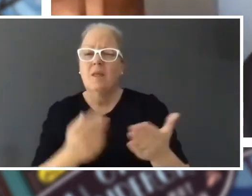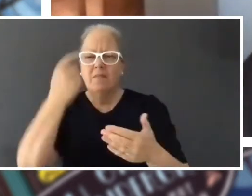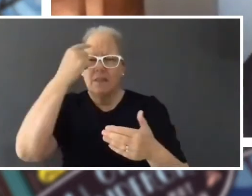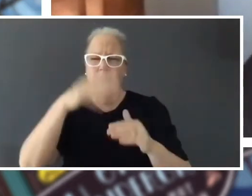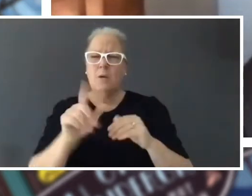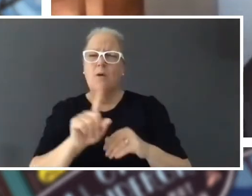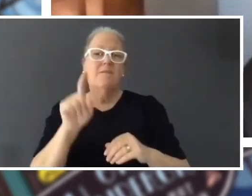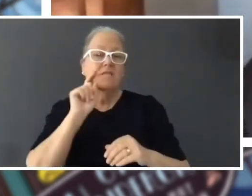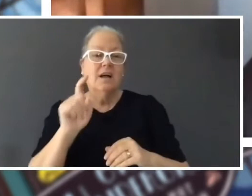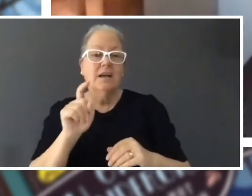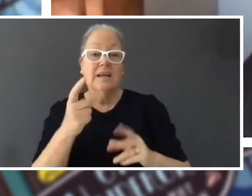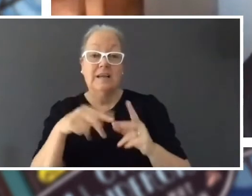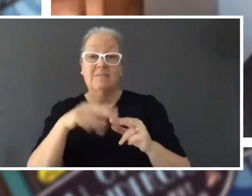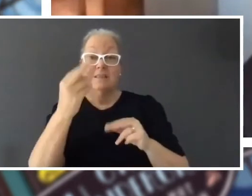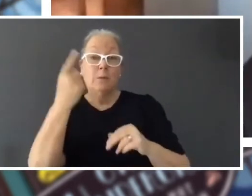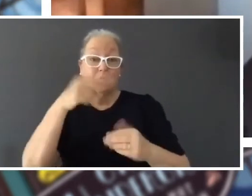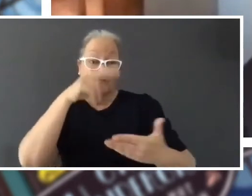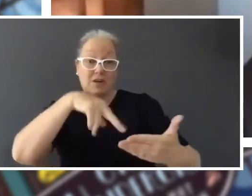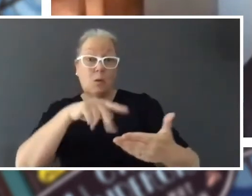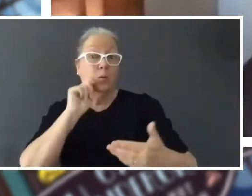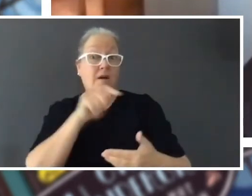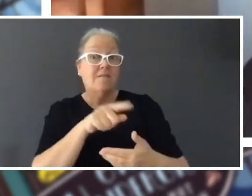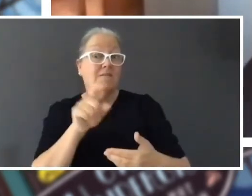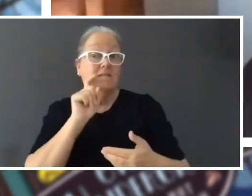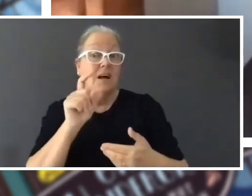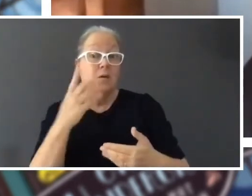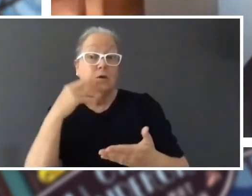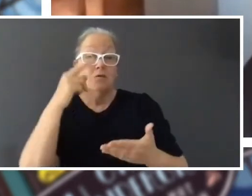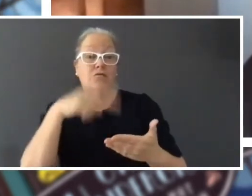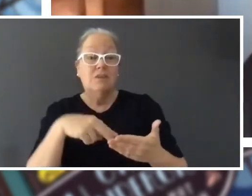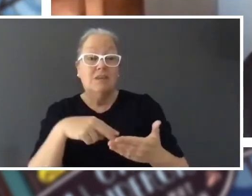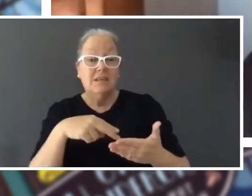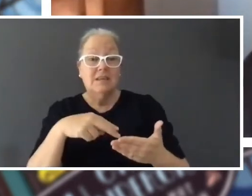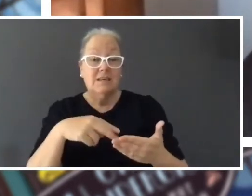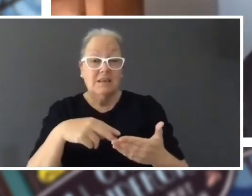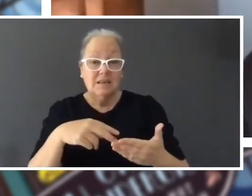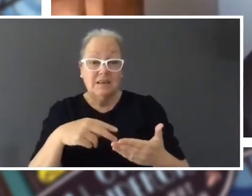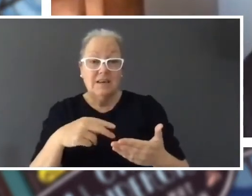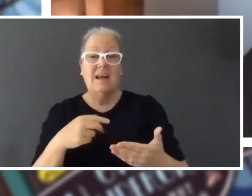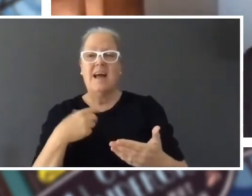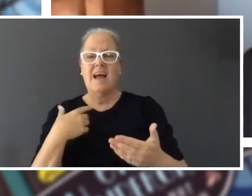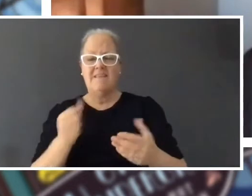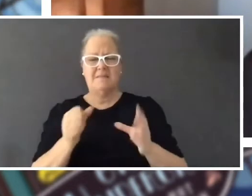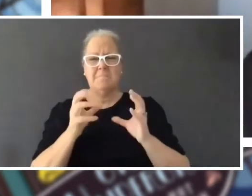have fun if they read it and i put it in this world with lots of bizarre stuff in it. So, you could have an ordinary world like